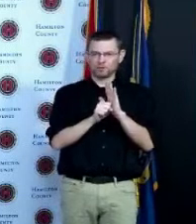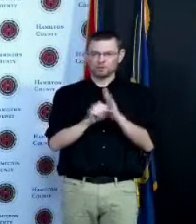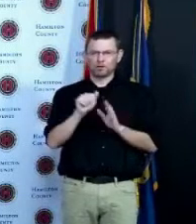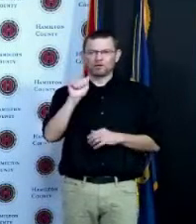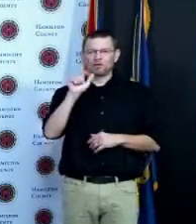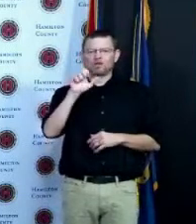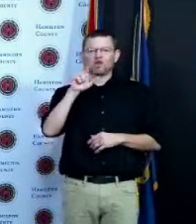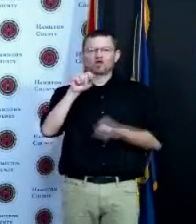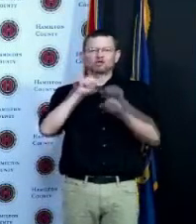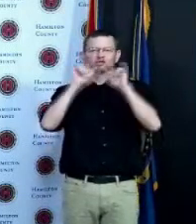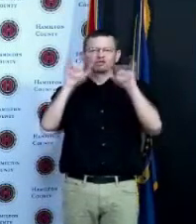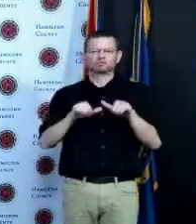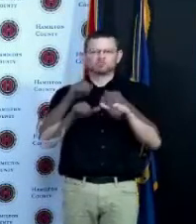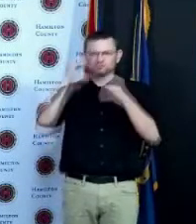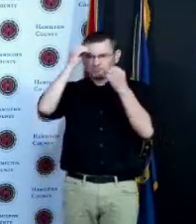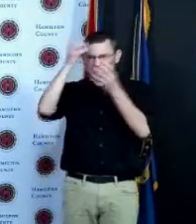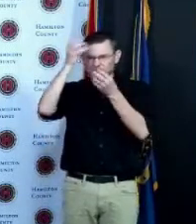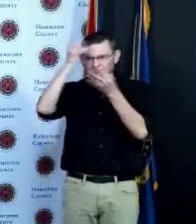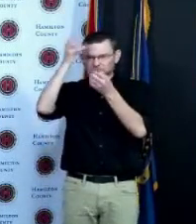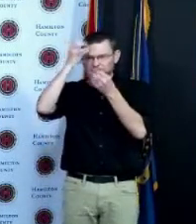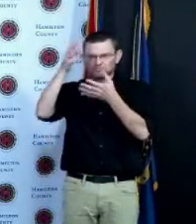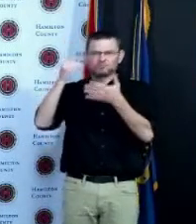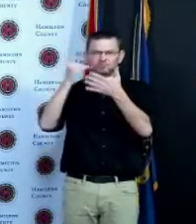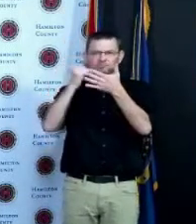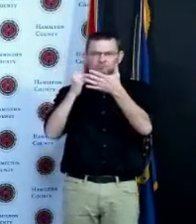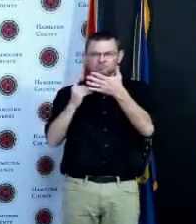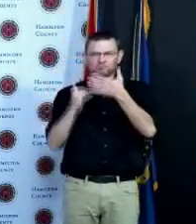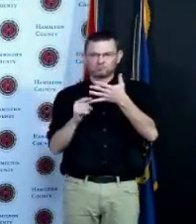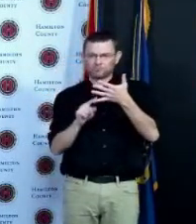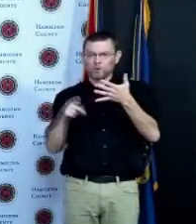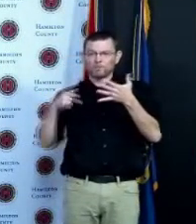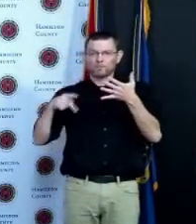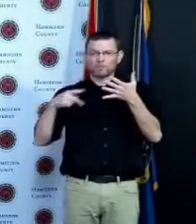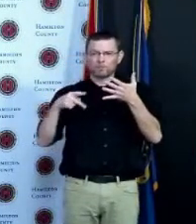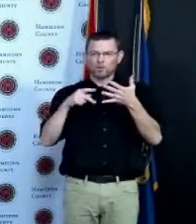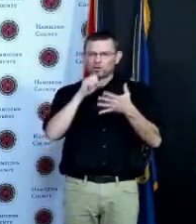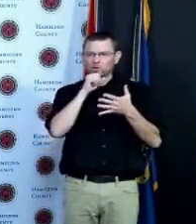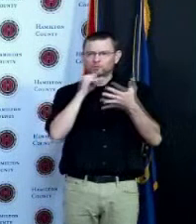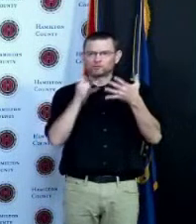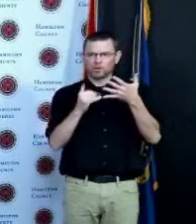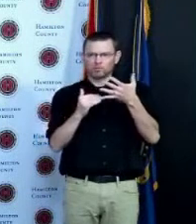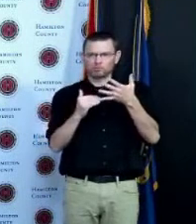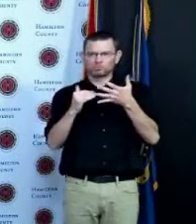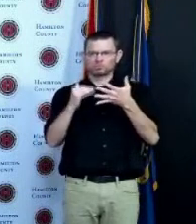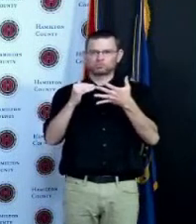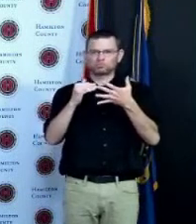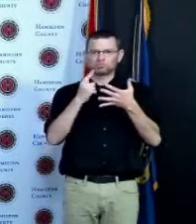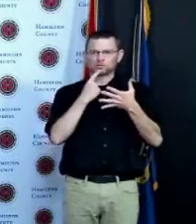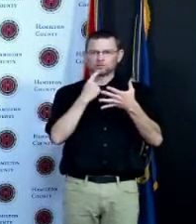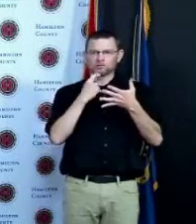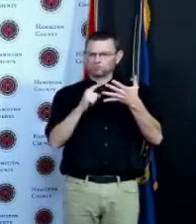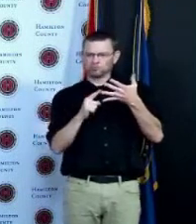with high incidents if we're able to get over a 14 week period that number below 100 will finally be